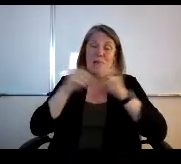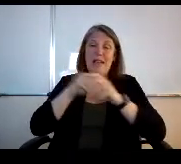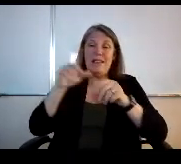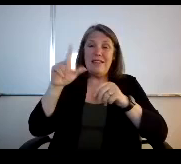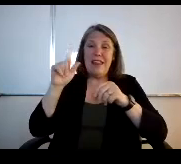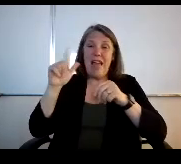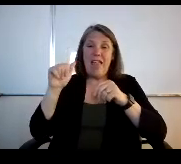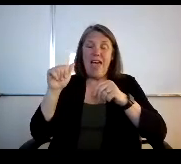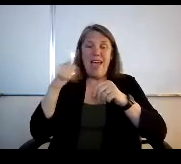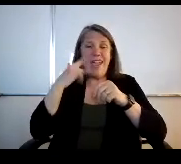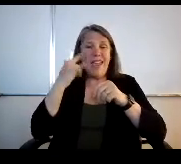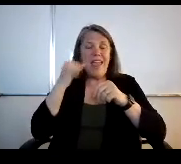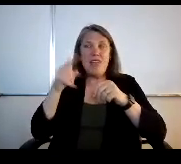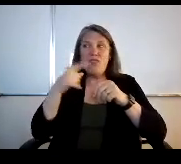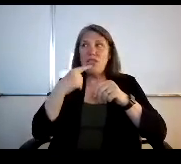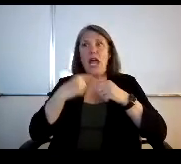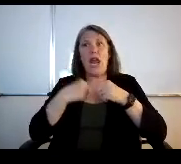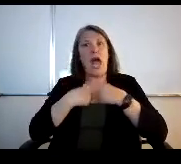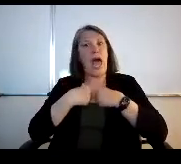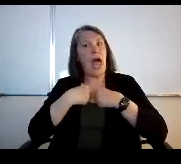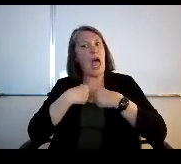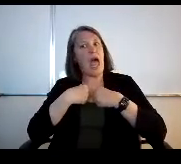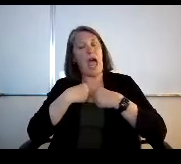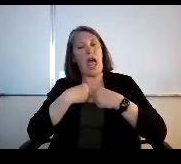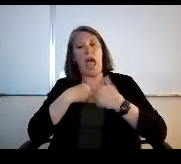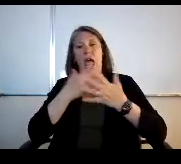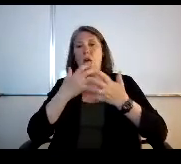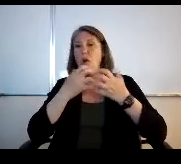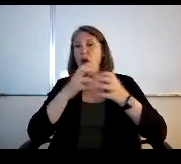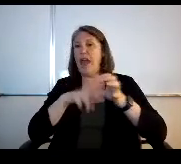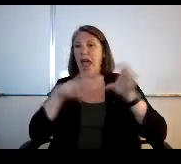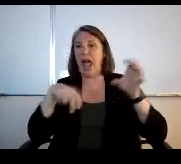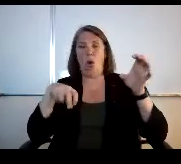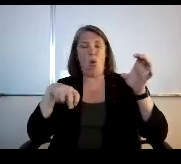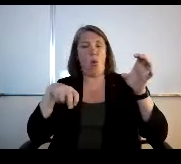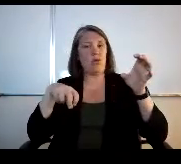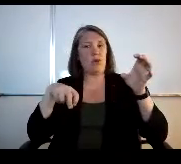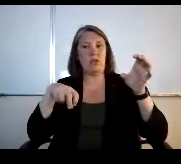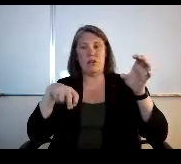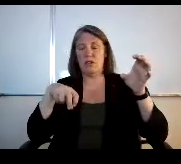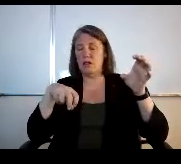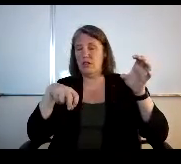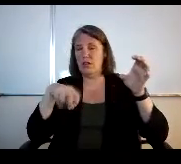in in LA and she said I am wanting to get out of this level of teaching